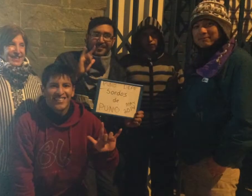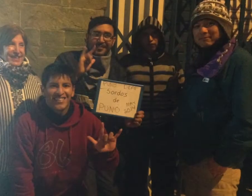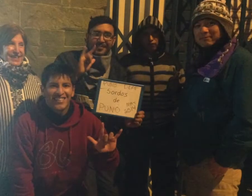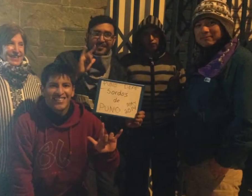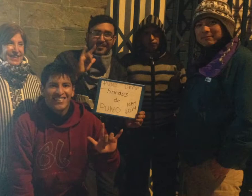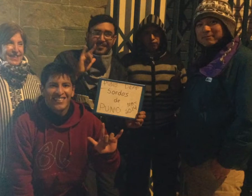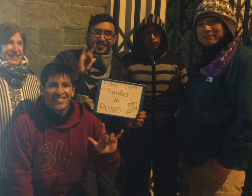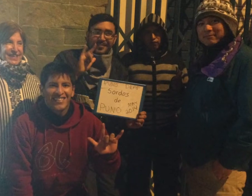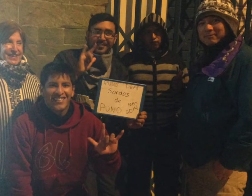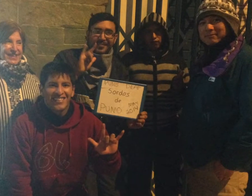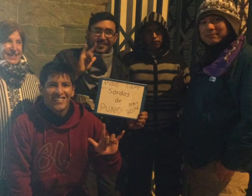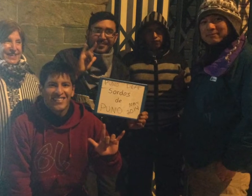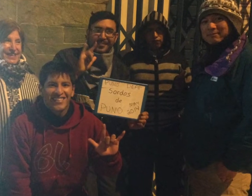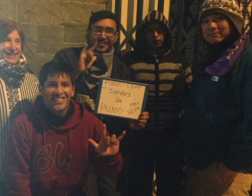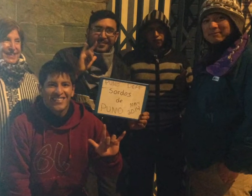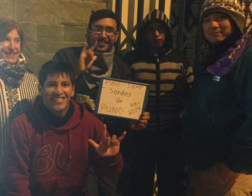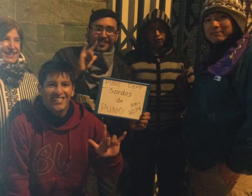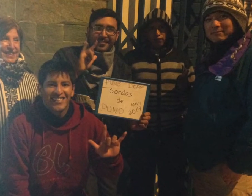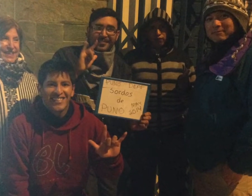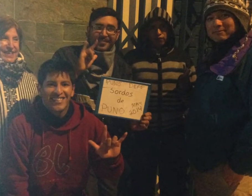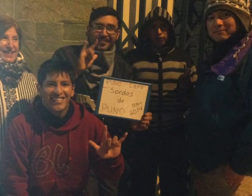((We met two deaf nice people in the city of Puno))